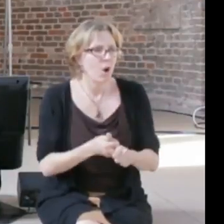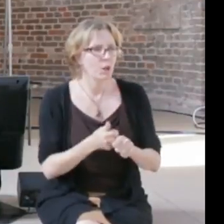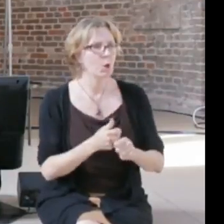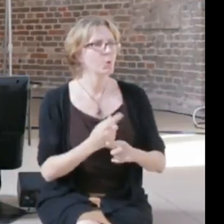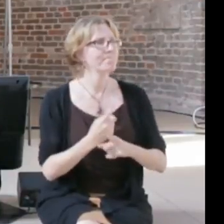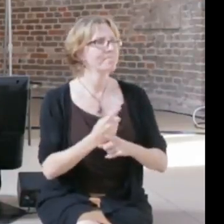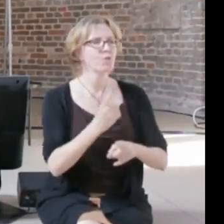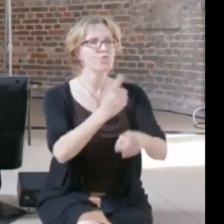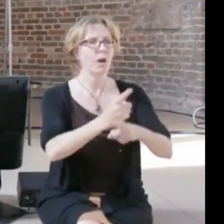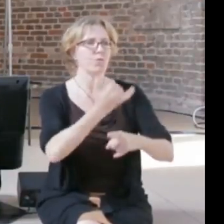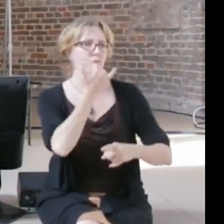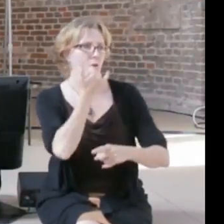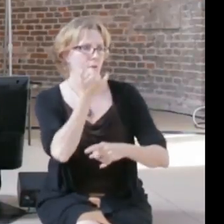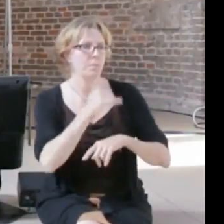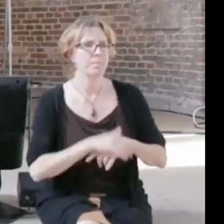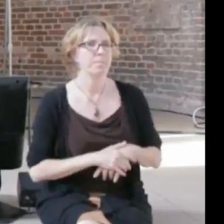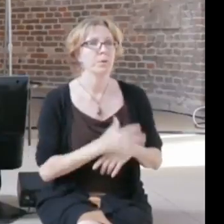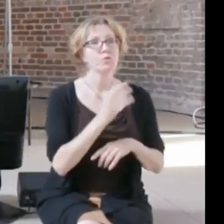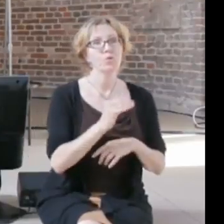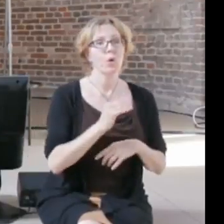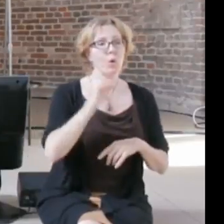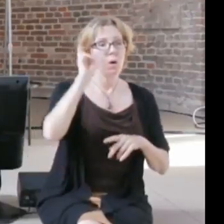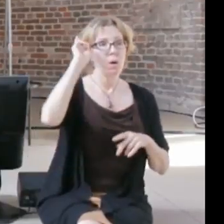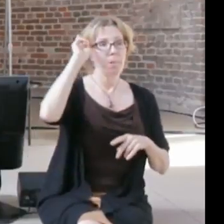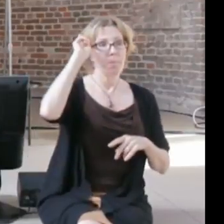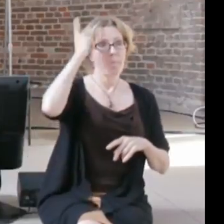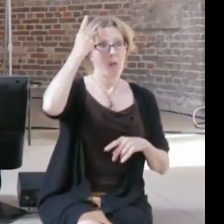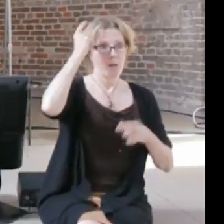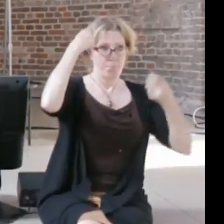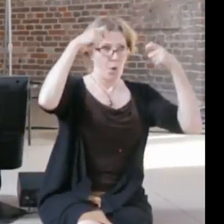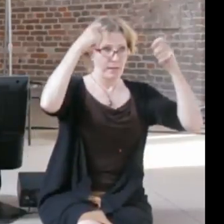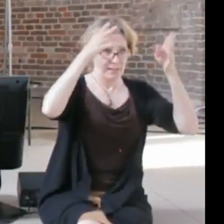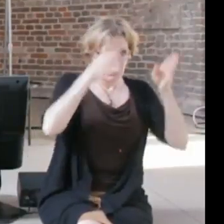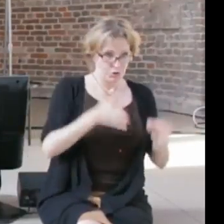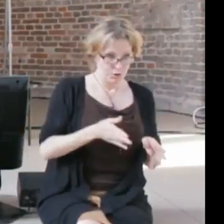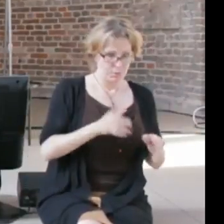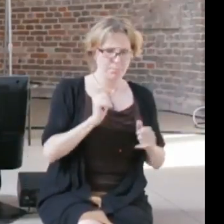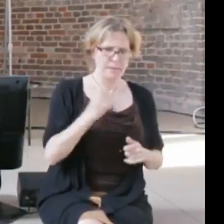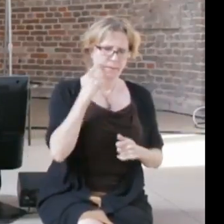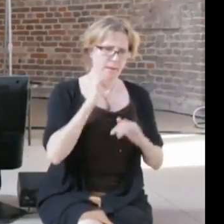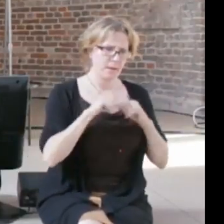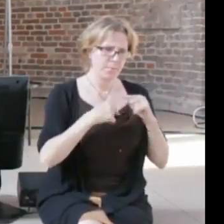politician where using AI makes sense, you do need a certain understanding of it, but